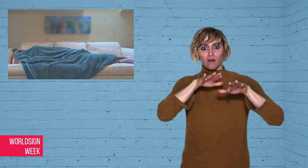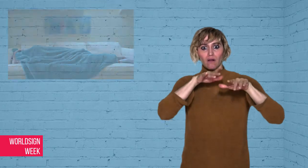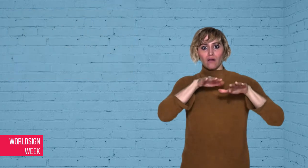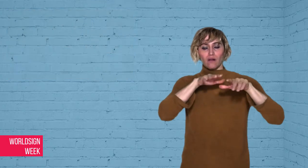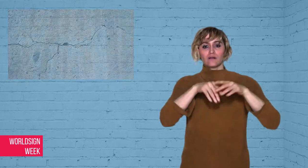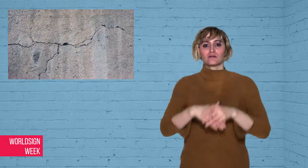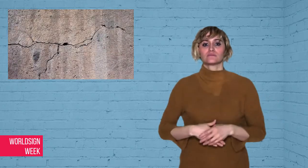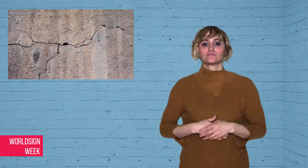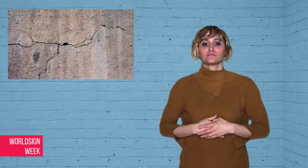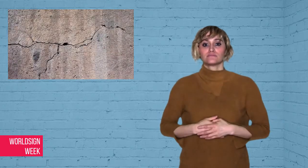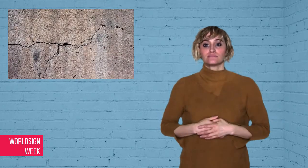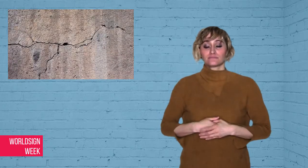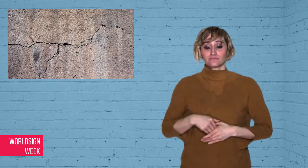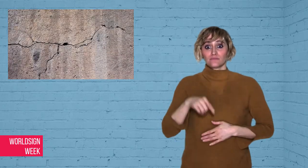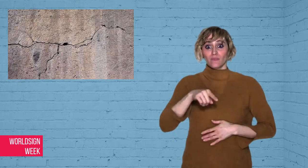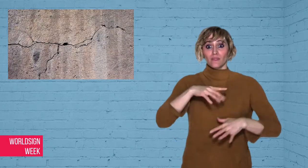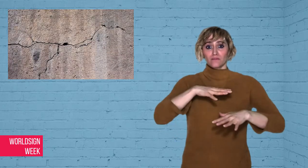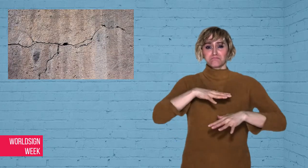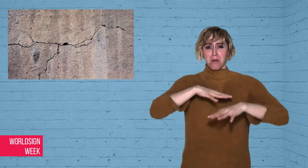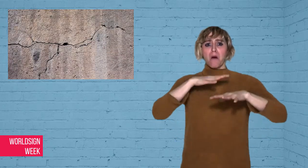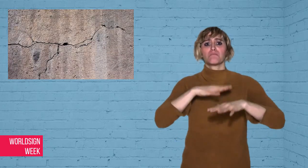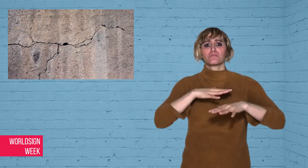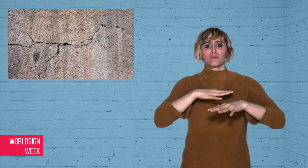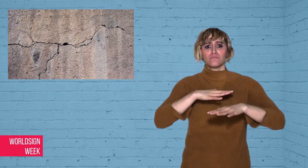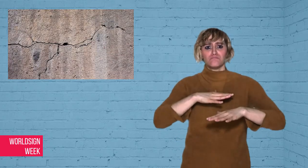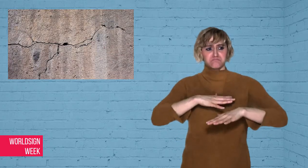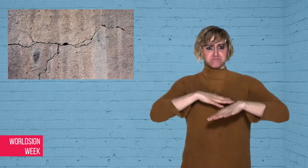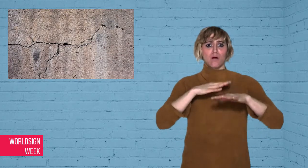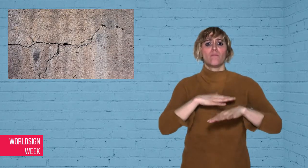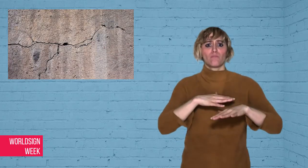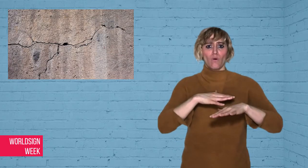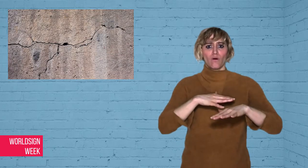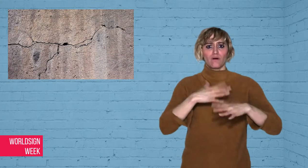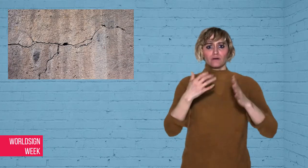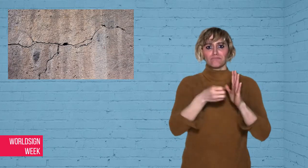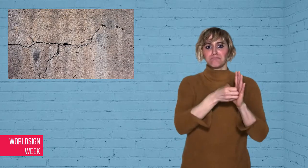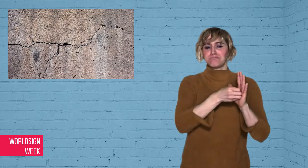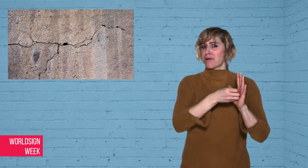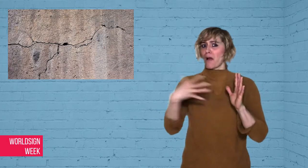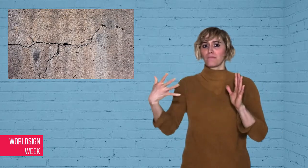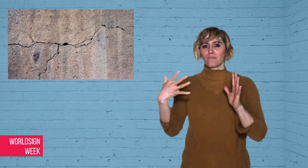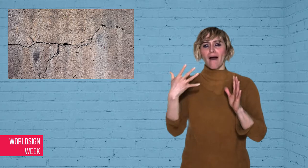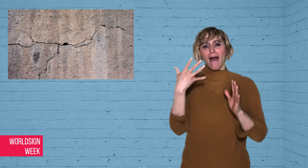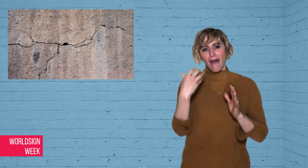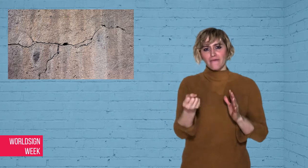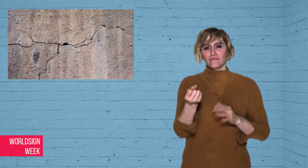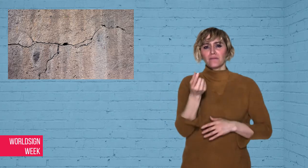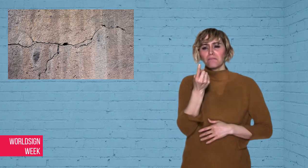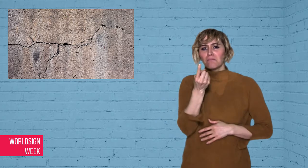The vibrations created minor damage to